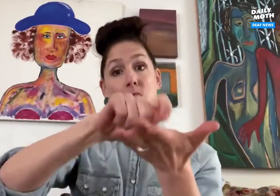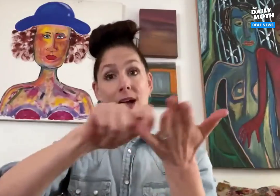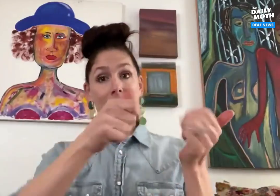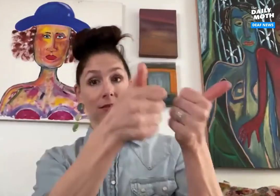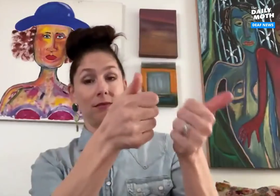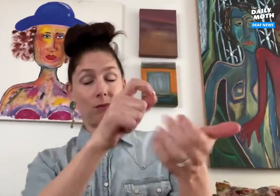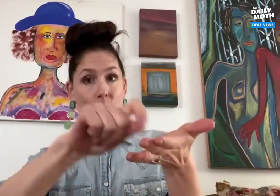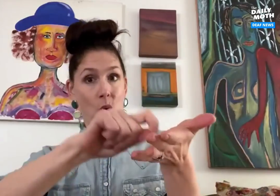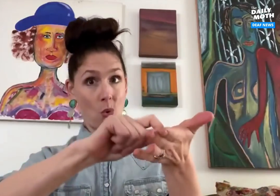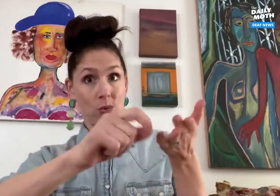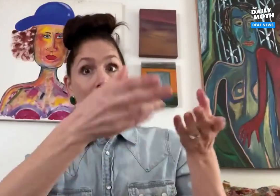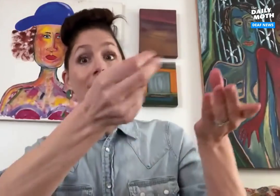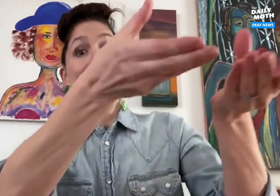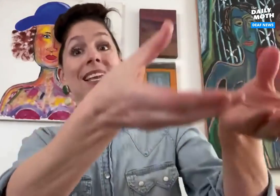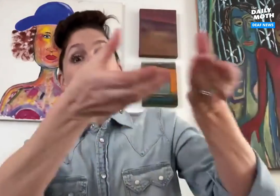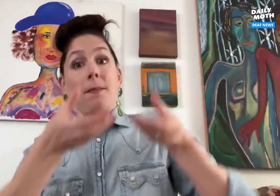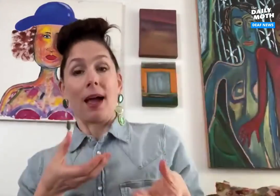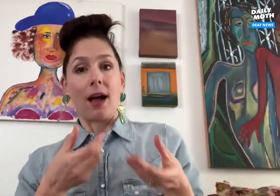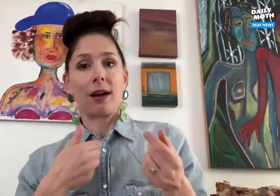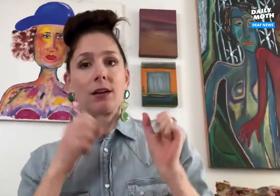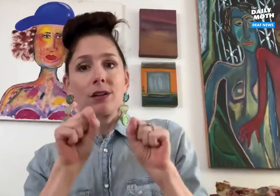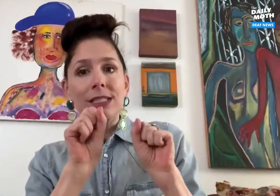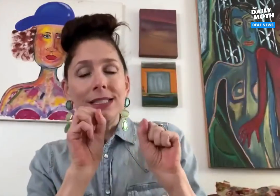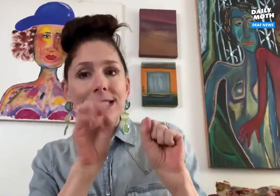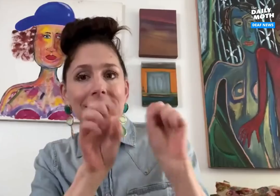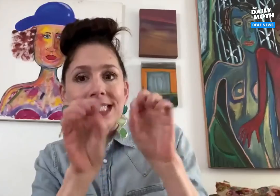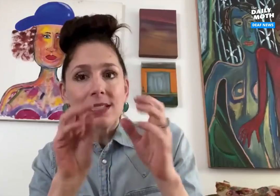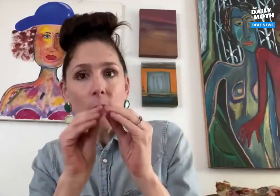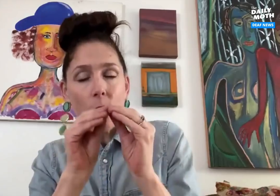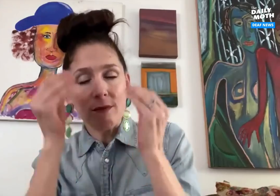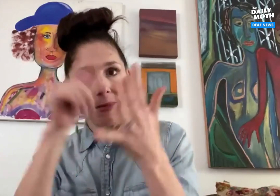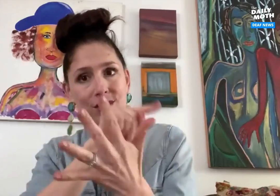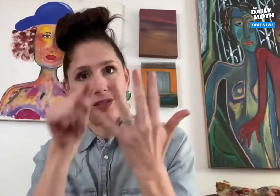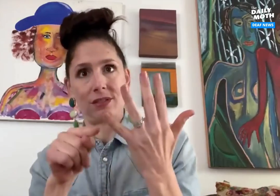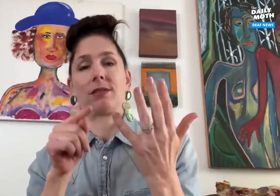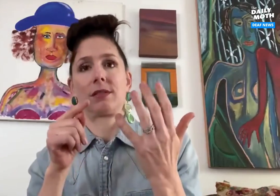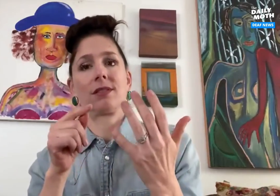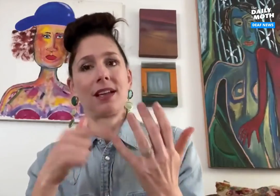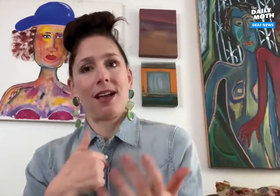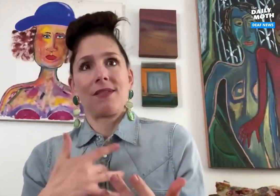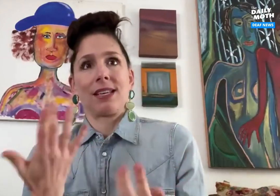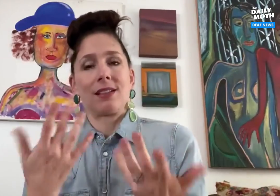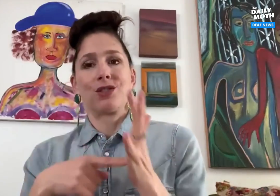The writers need the time to write the script and give me the draft to review before I provide any sort of feedback.